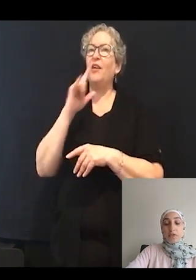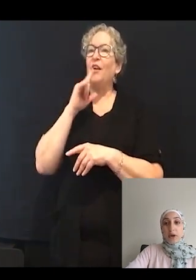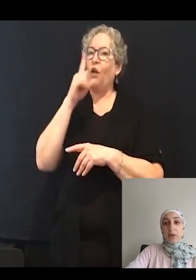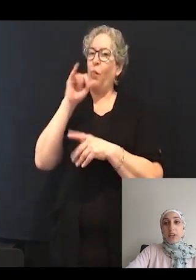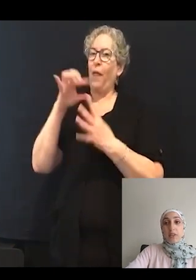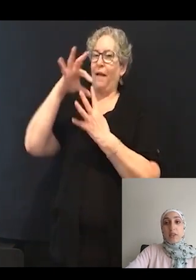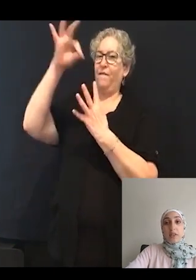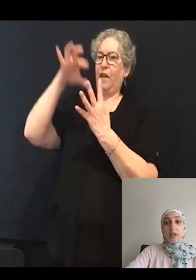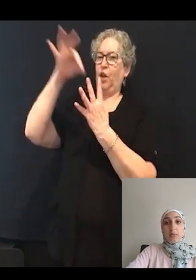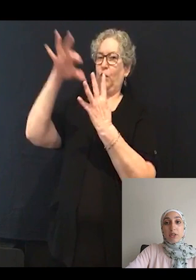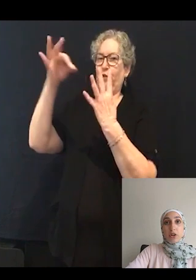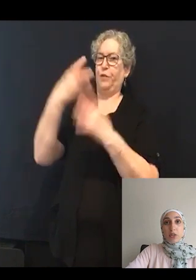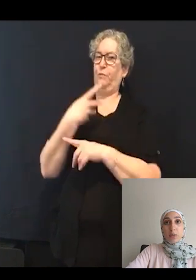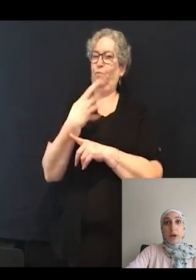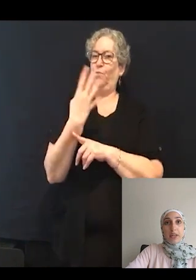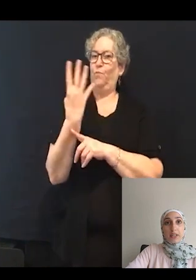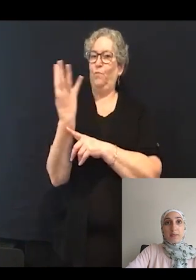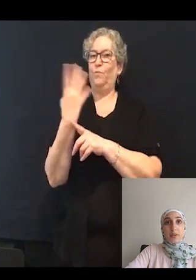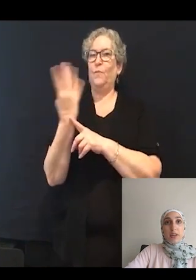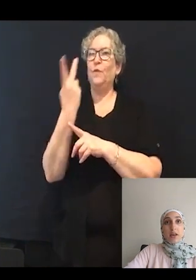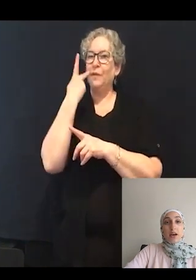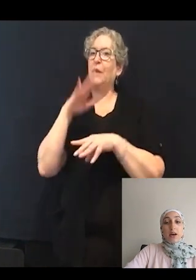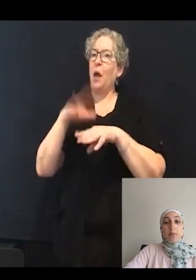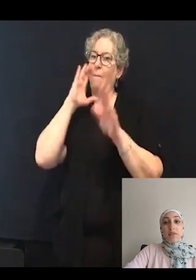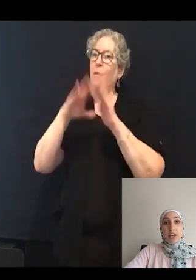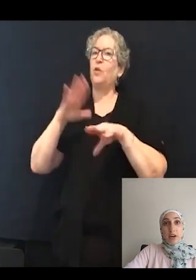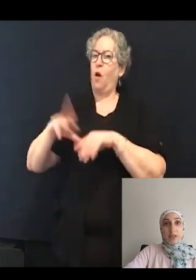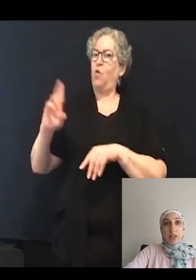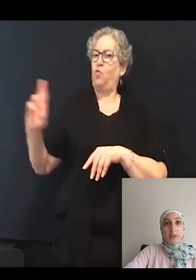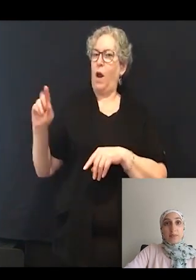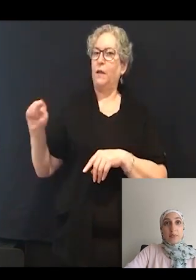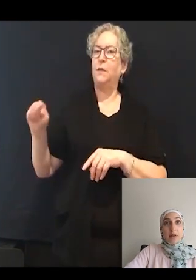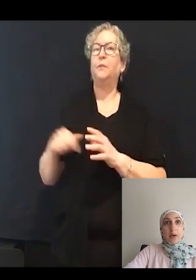found in the image on the right of the hair cell.